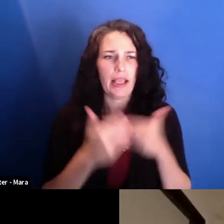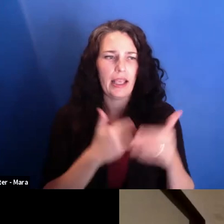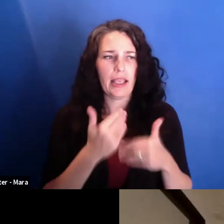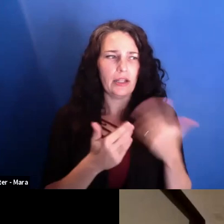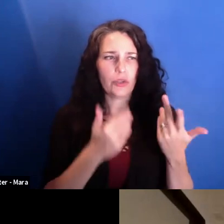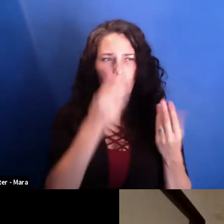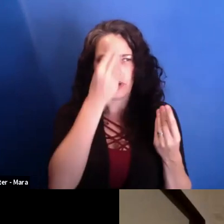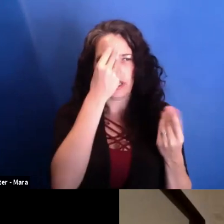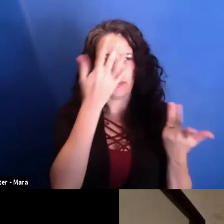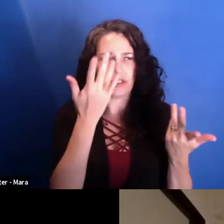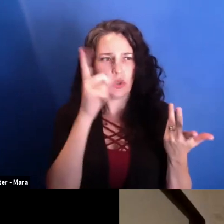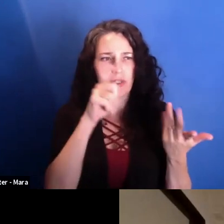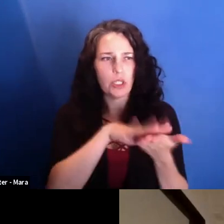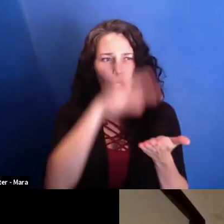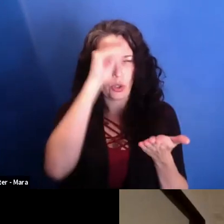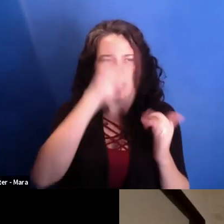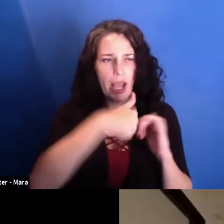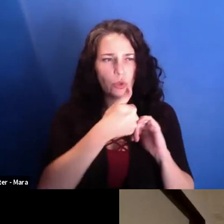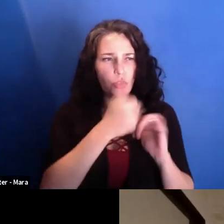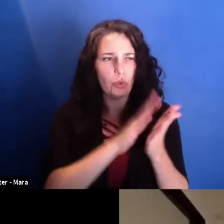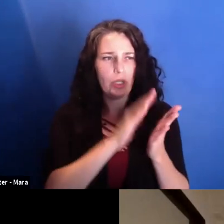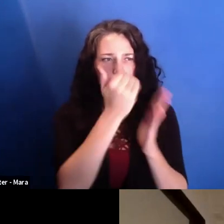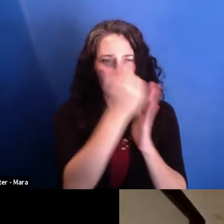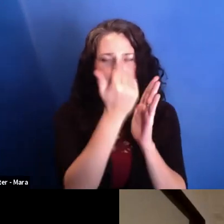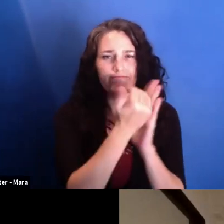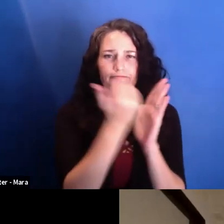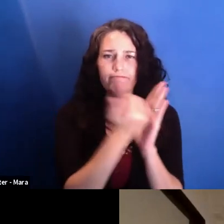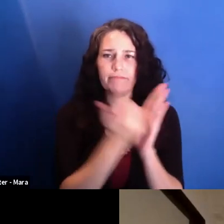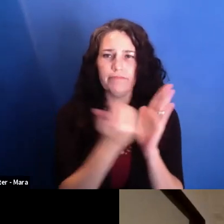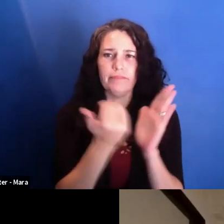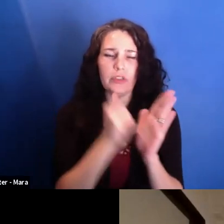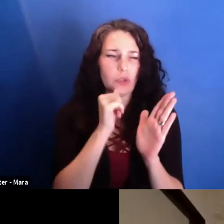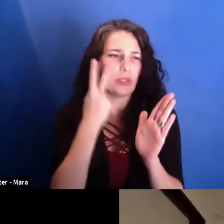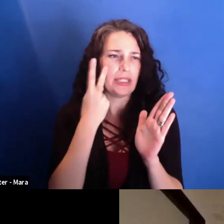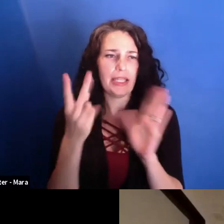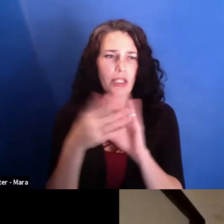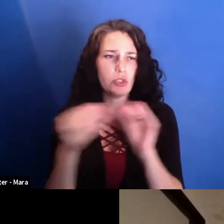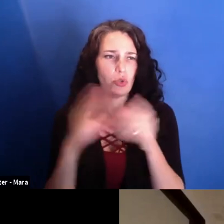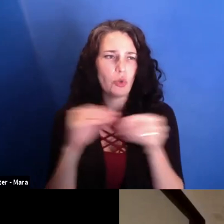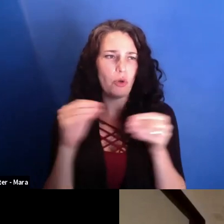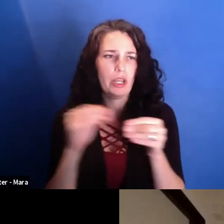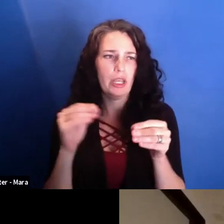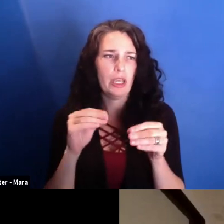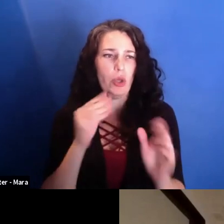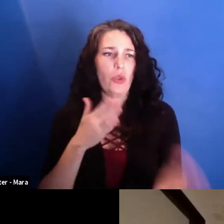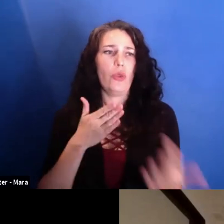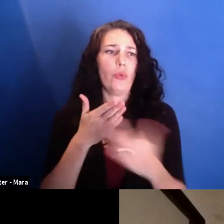And to not see the story through the emotional perspective